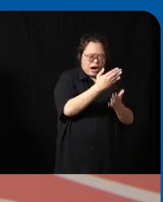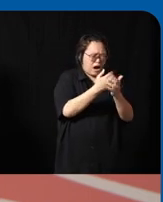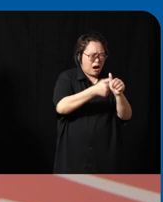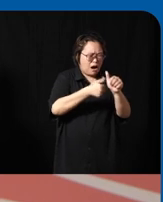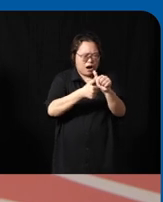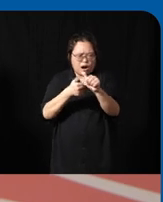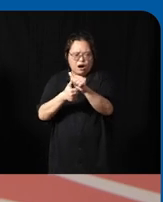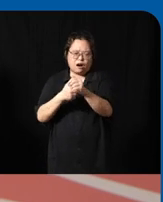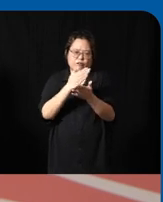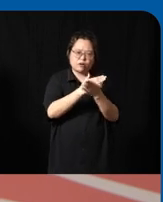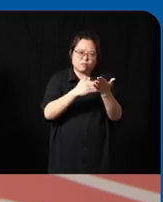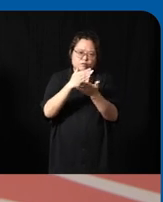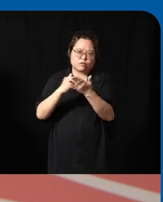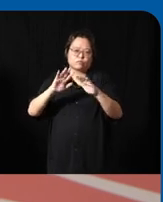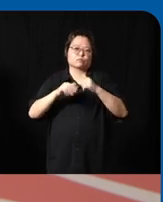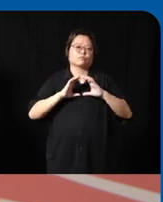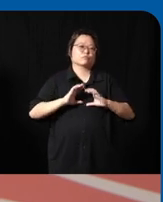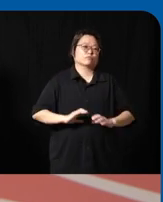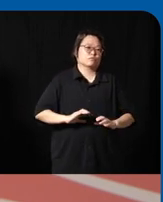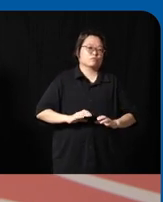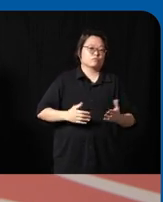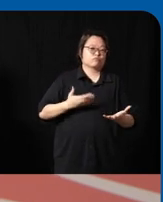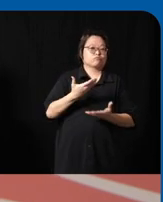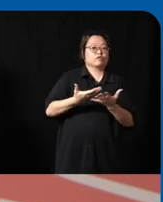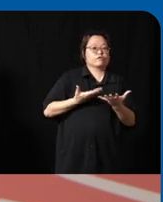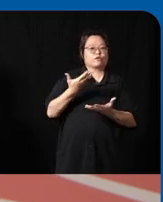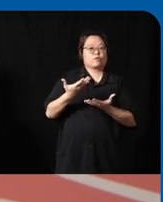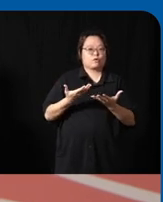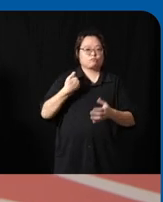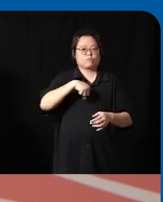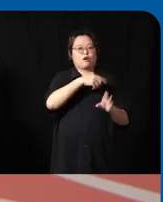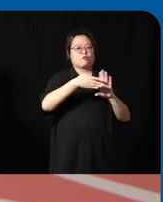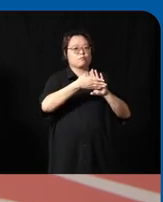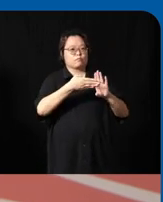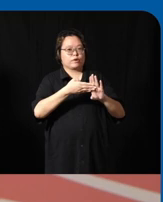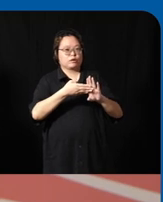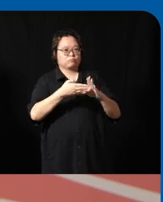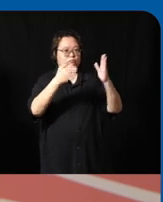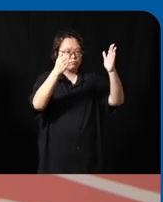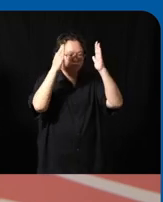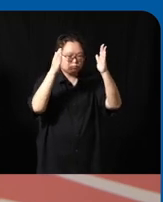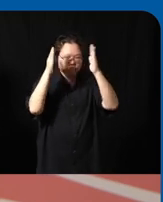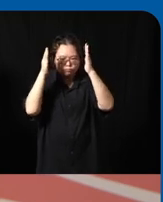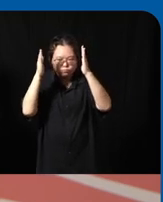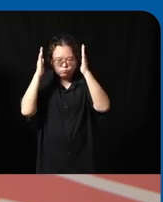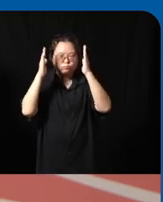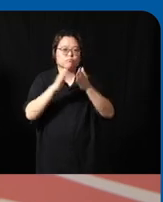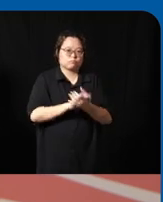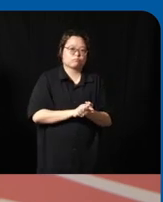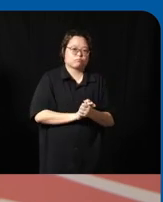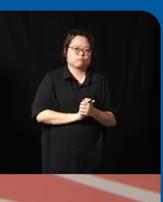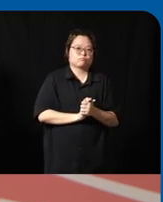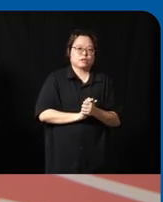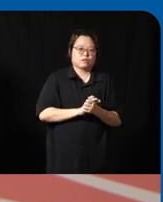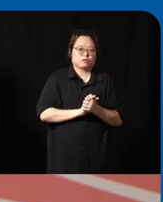how the consumers really interact with Our Brands and that exists from you know the entire time that